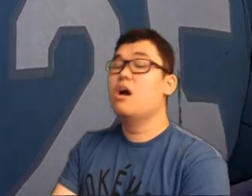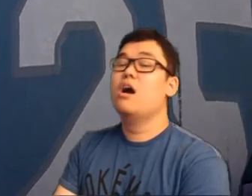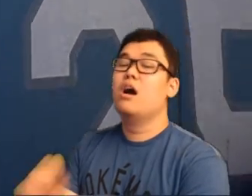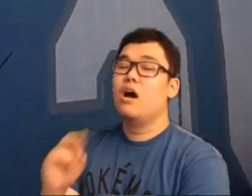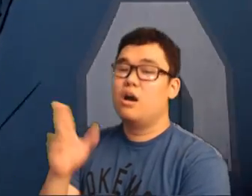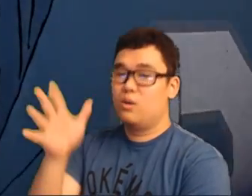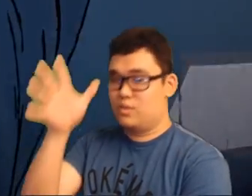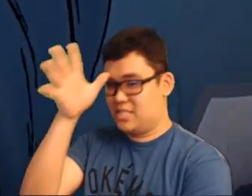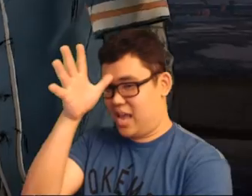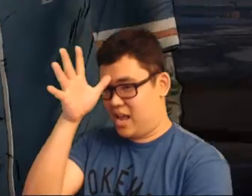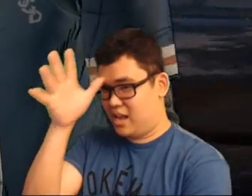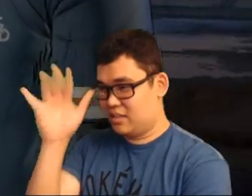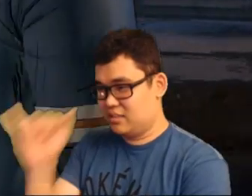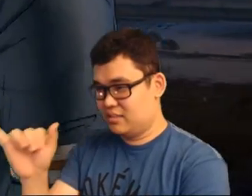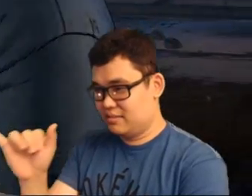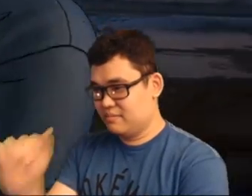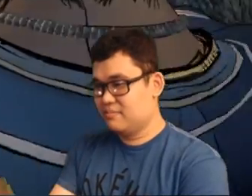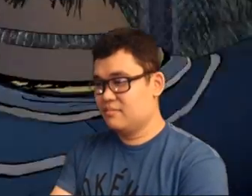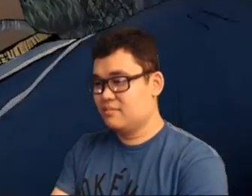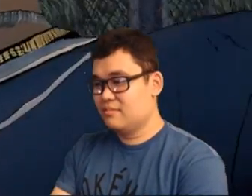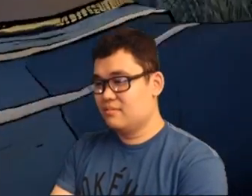Oh, I see. It was their dead dad.